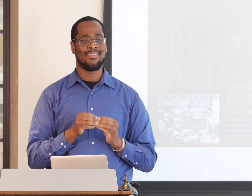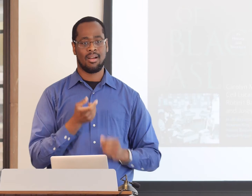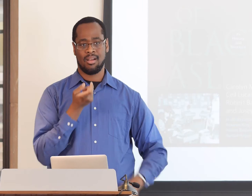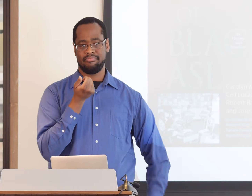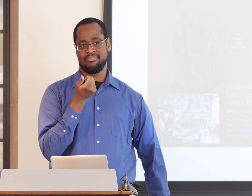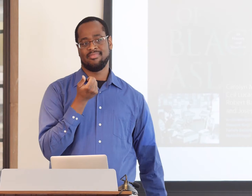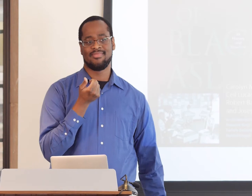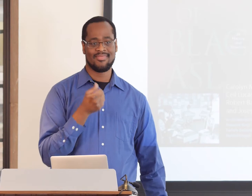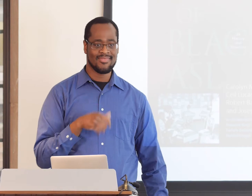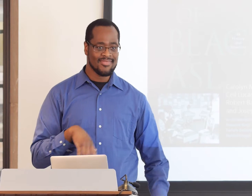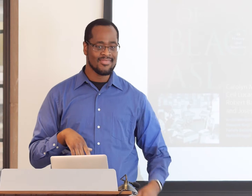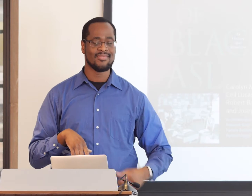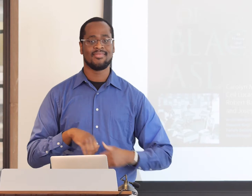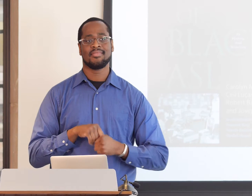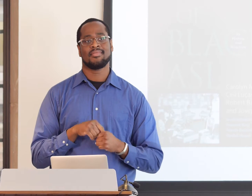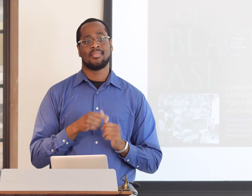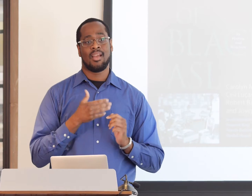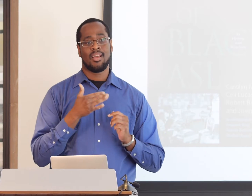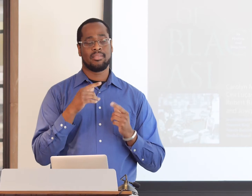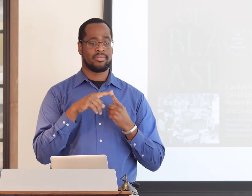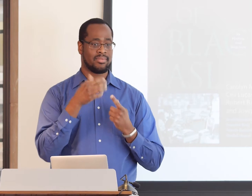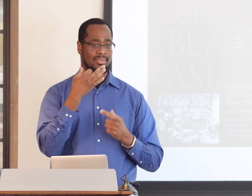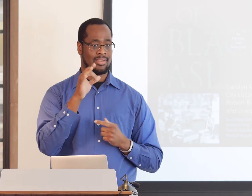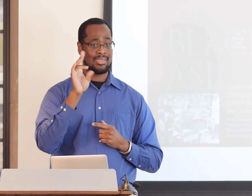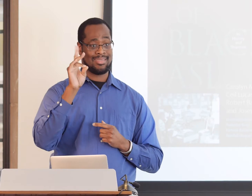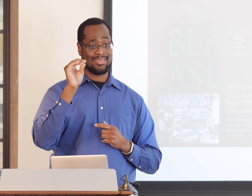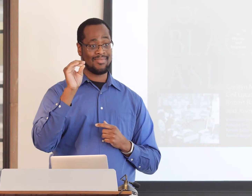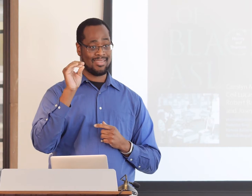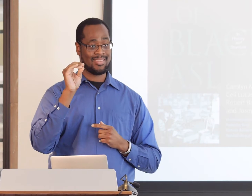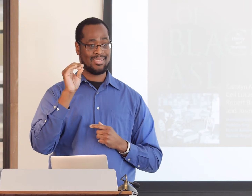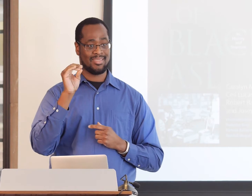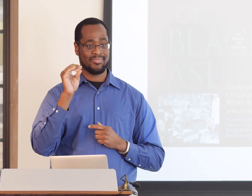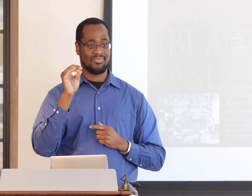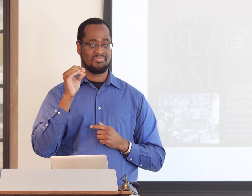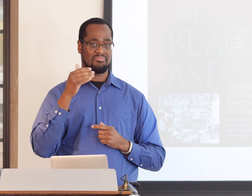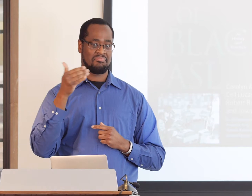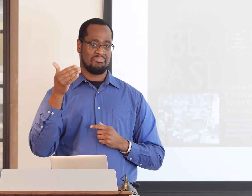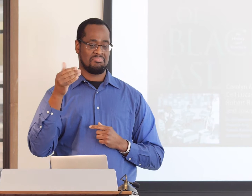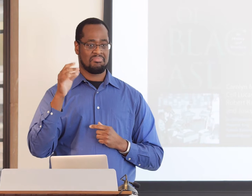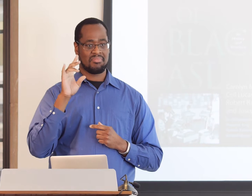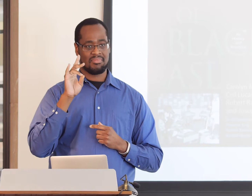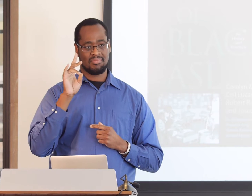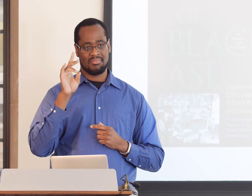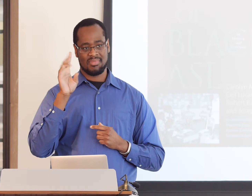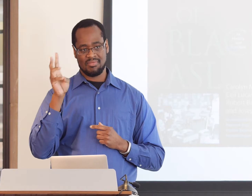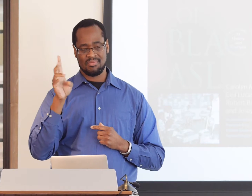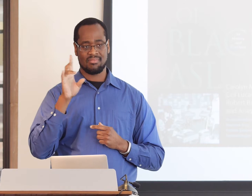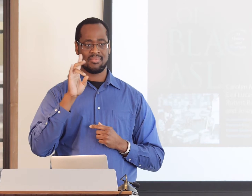a difference between the ASL used in the Black Deaf community and the general Deaf population.